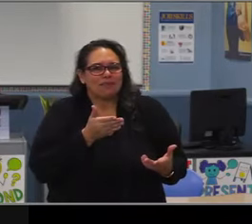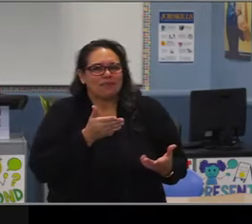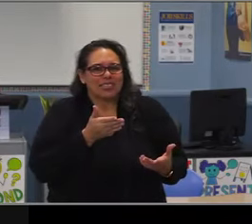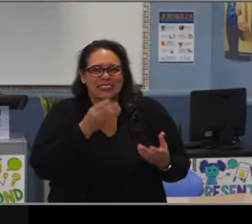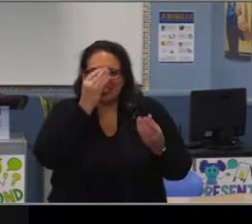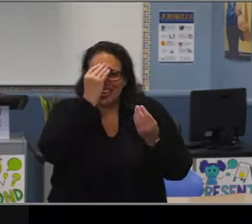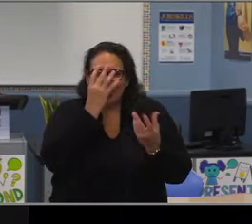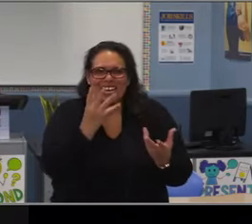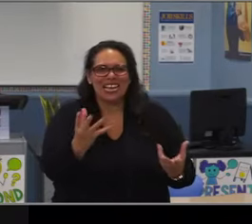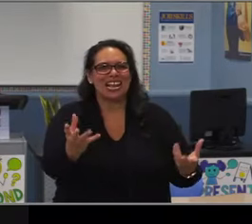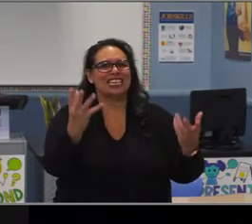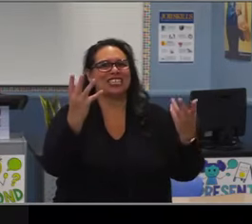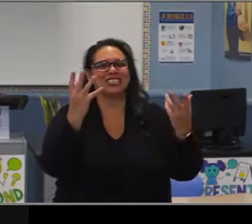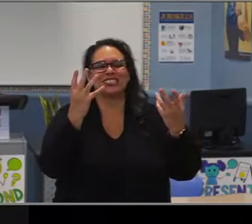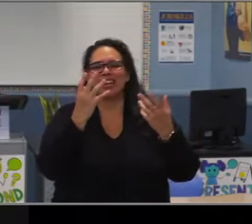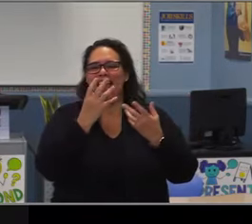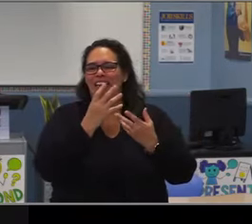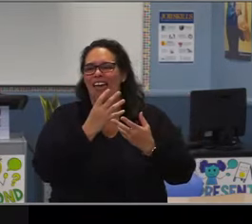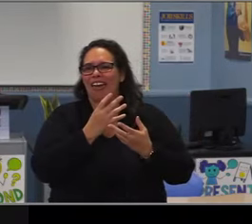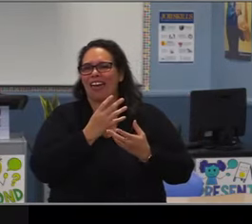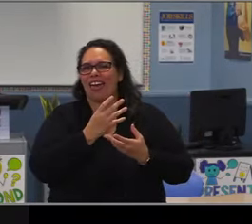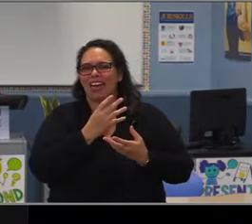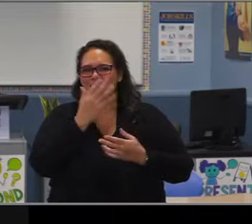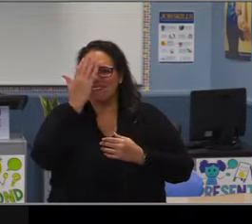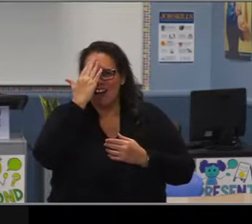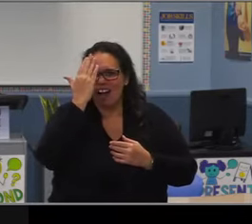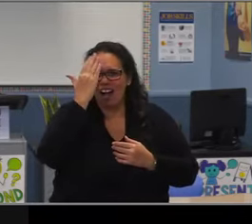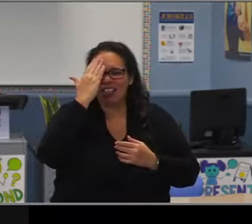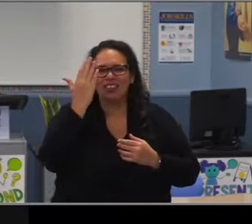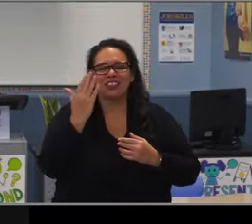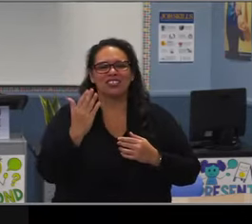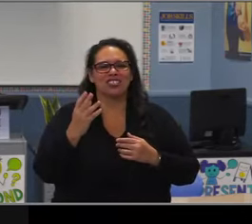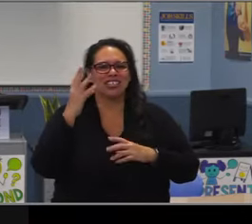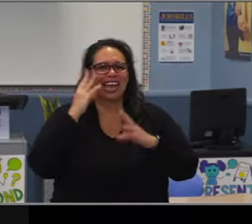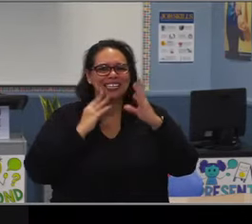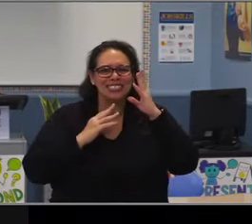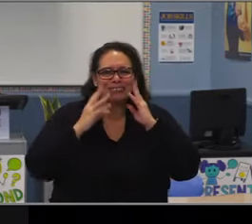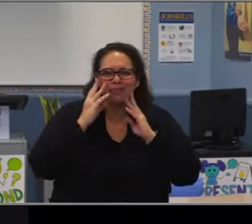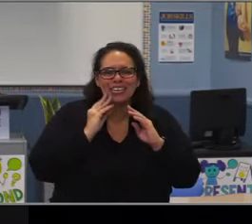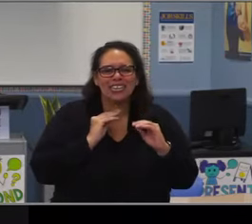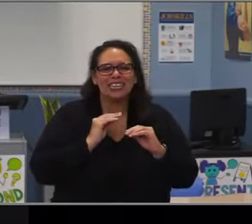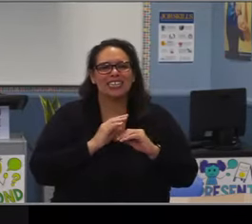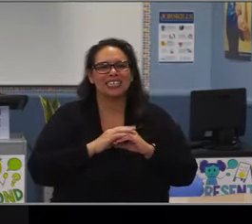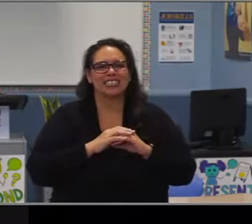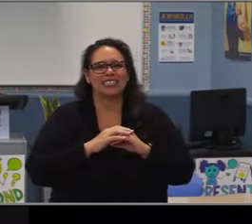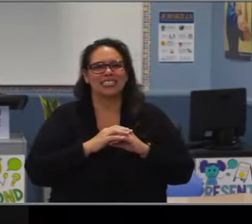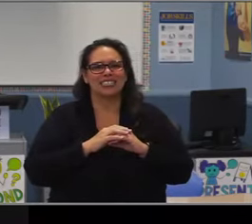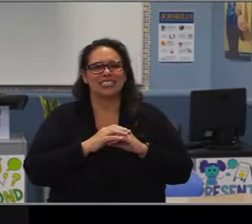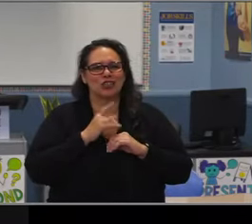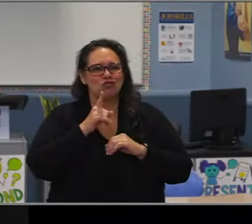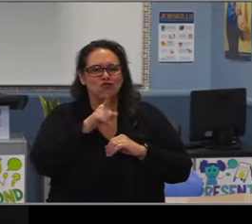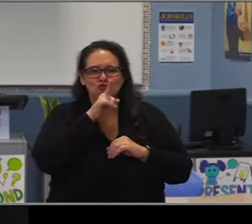We're going to miss you tremendously around here, but we'll be looking forward to seeing you when our paths crossed.